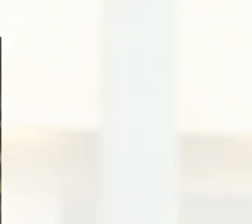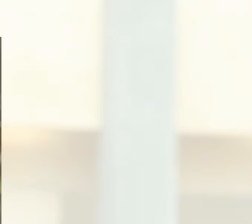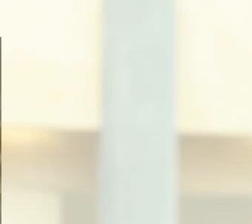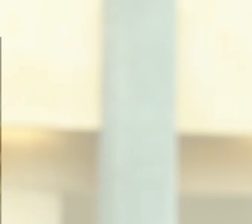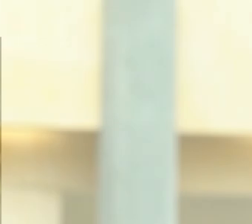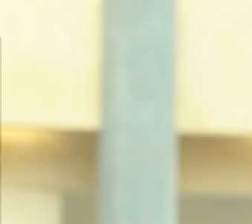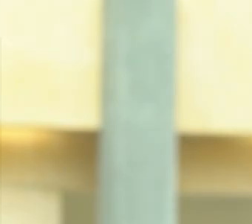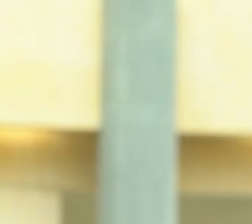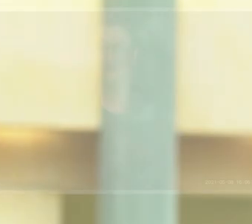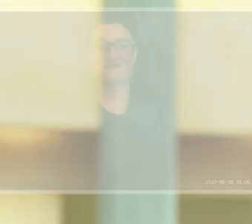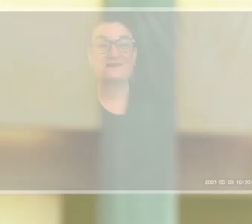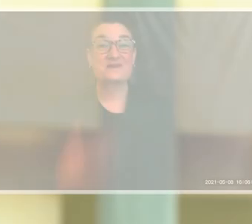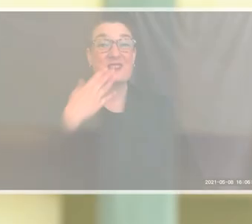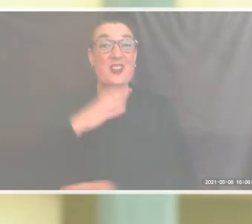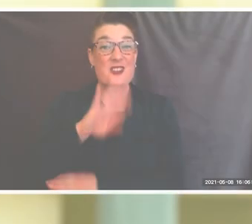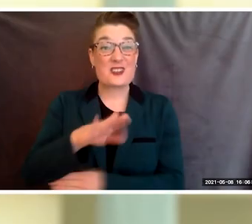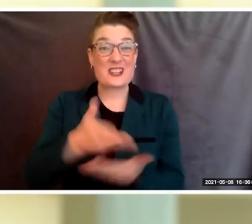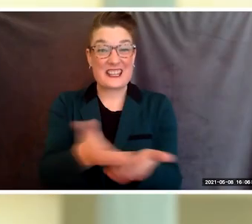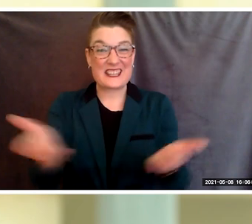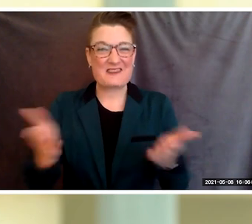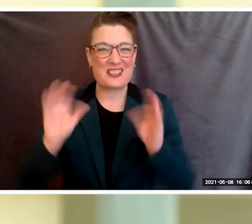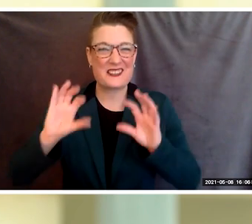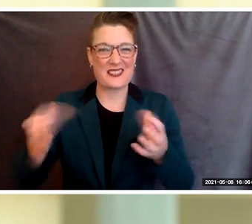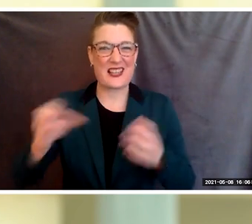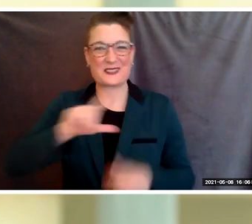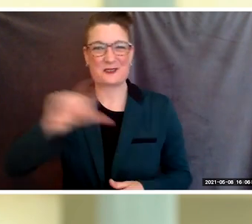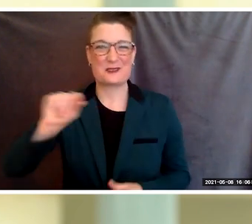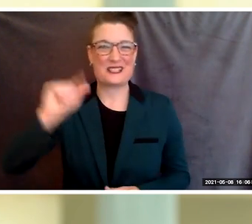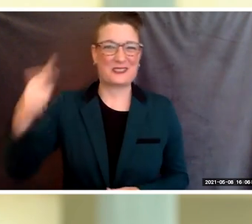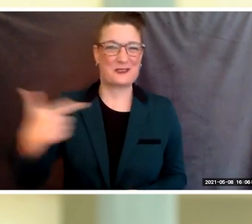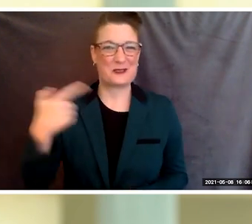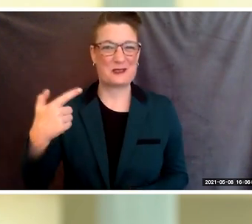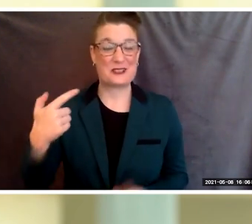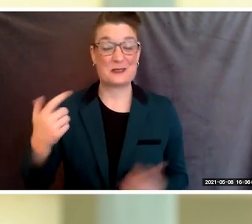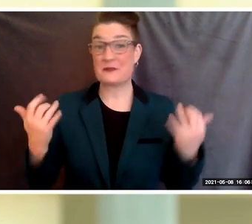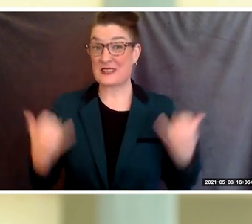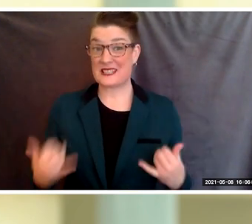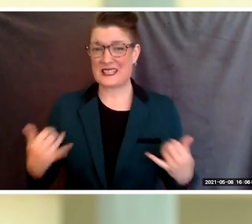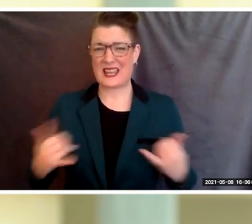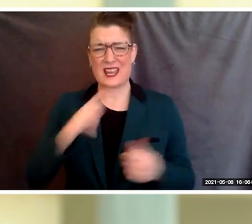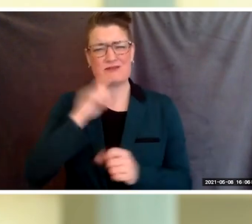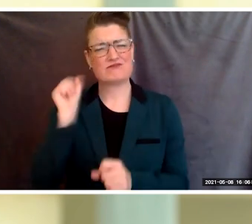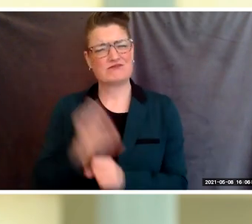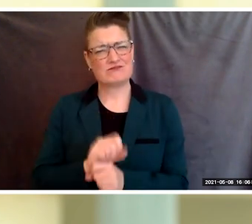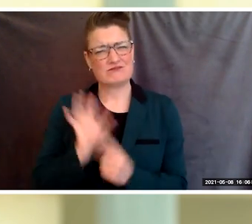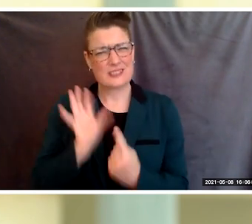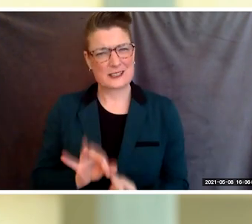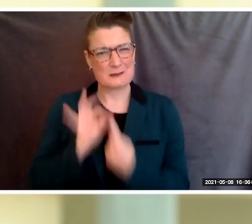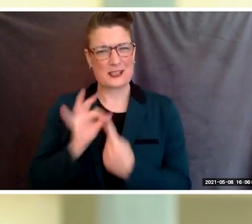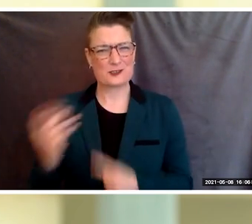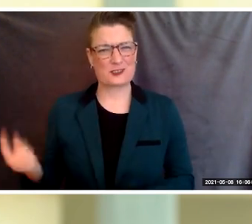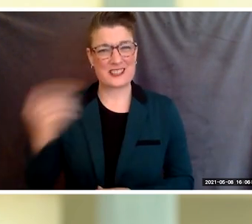Good evening class of 2021. Today is truly a special day, your day.